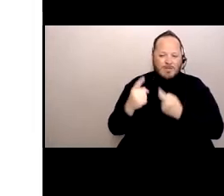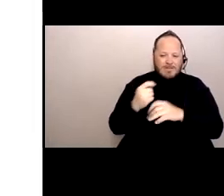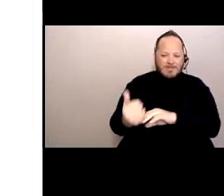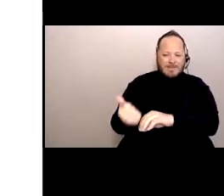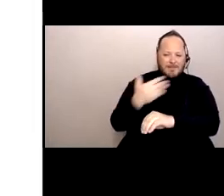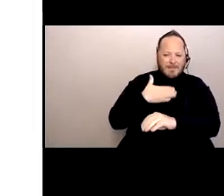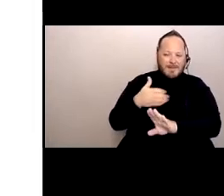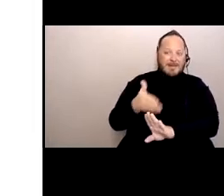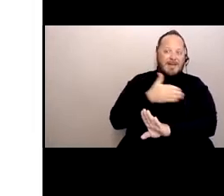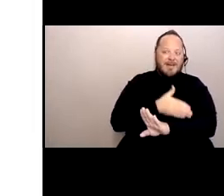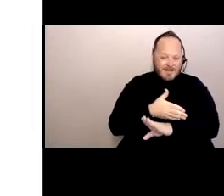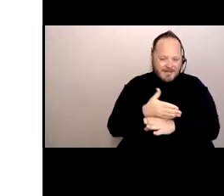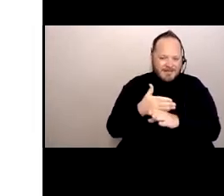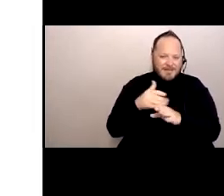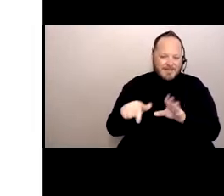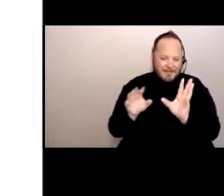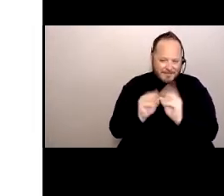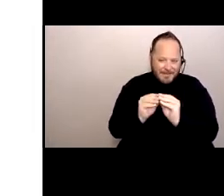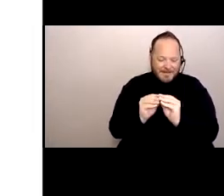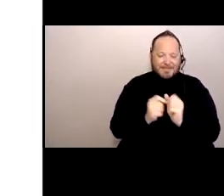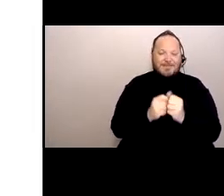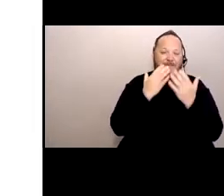So anyway, thank you. Next slide.